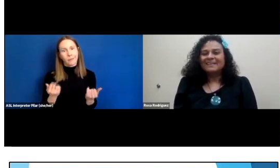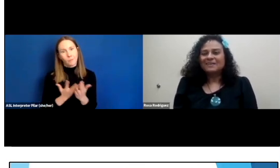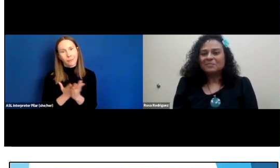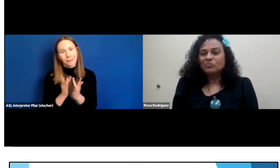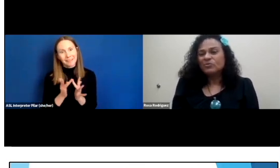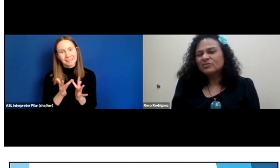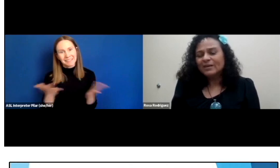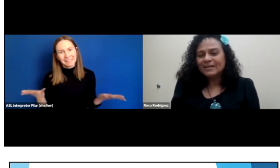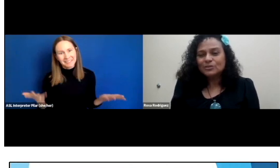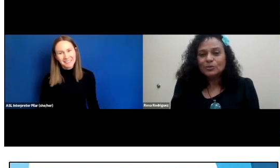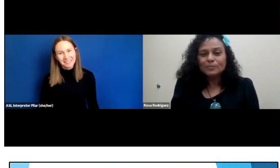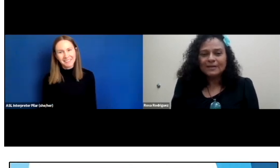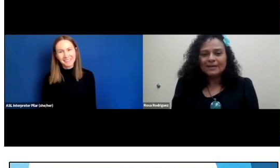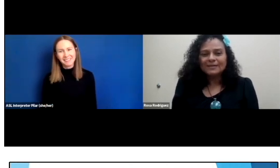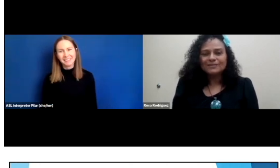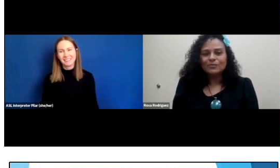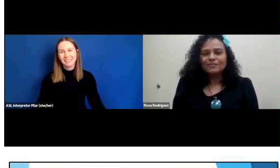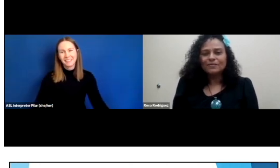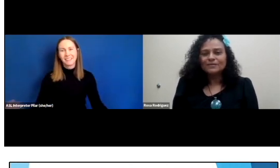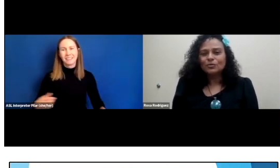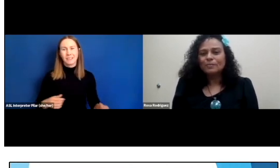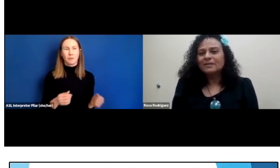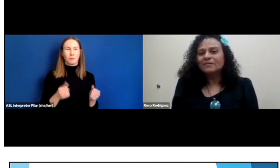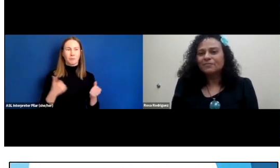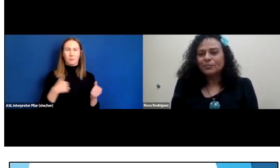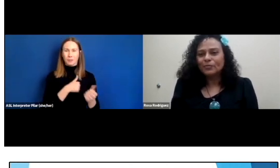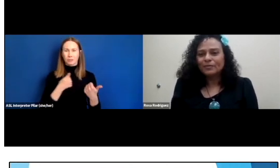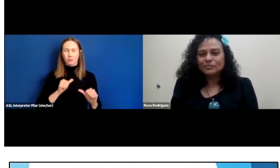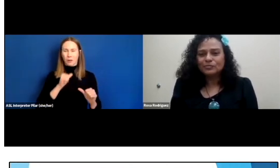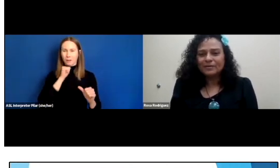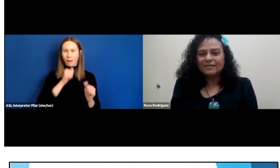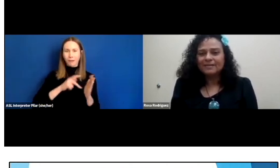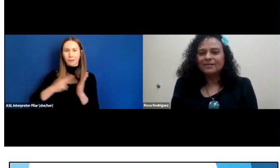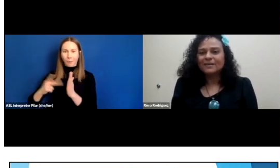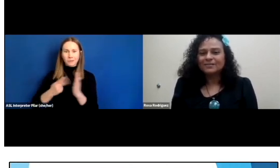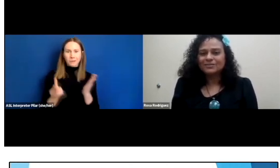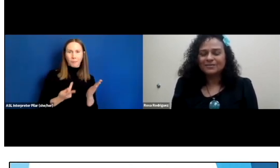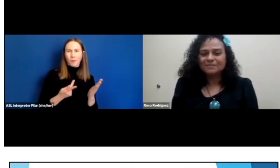And we try not to duplicate so our funds are mainly for programs rather than collection.